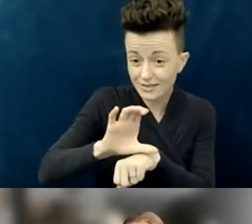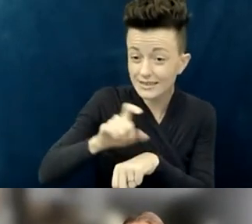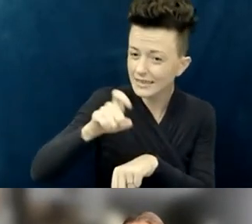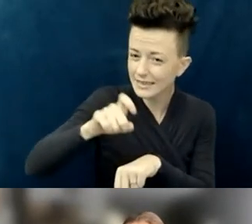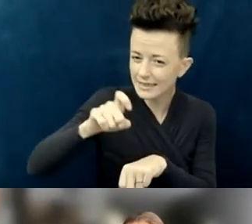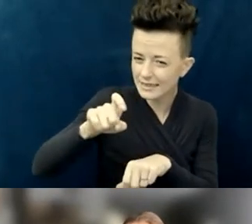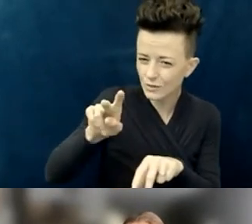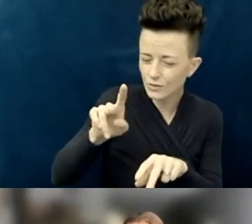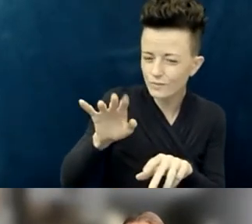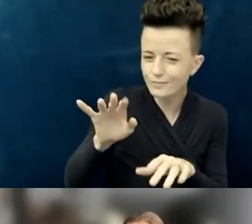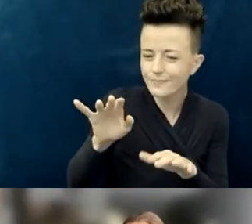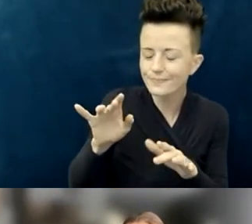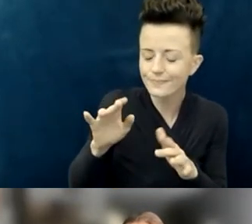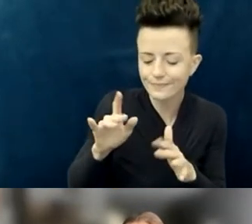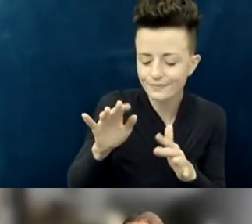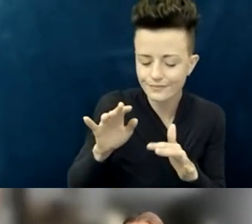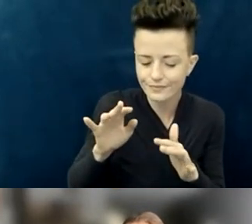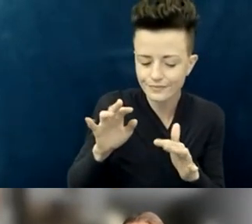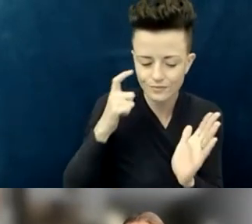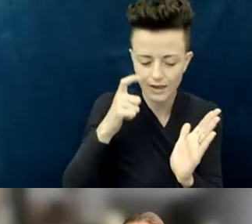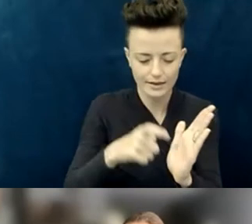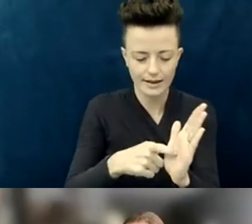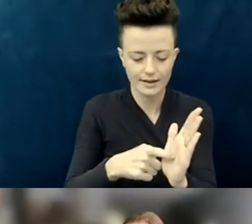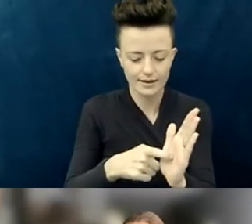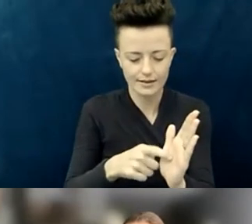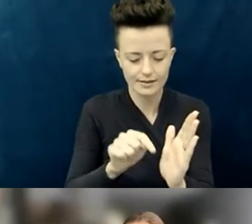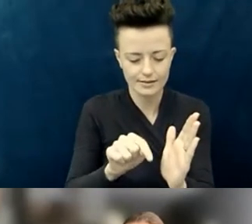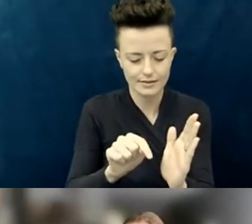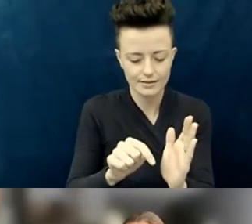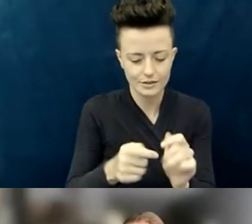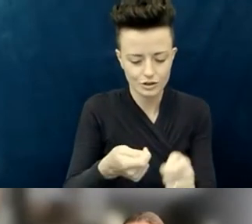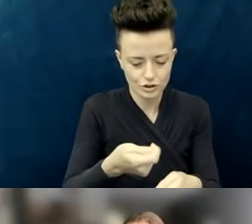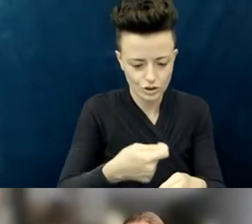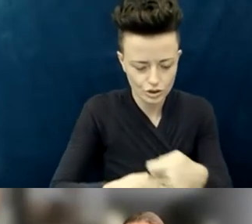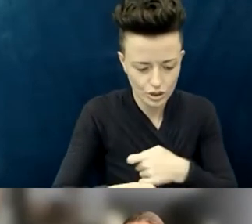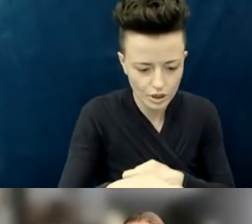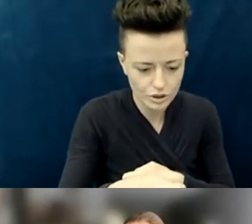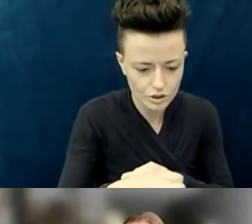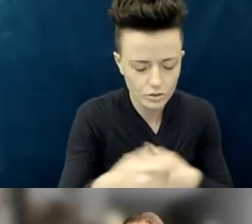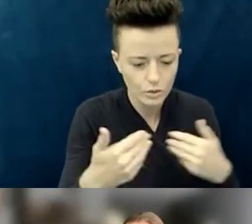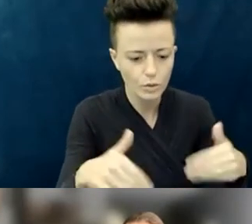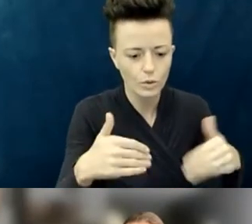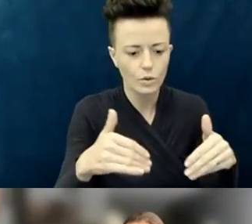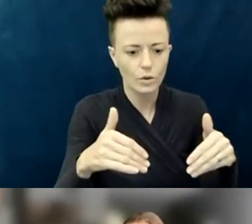of the changes that need to happen to be inclusive communities of belonging